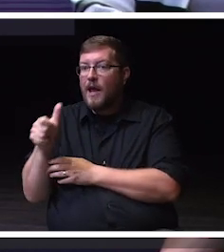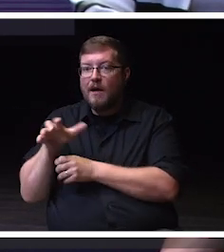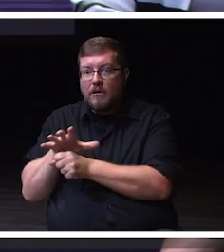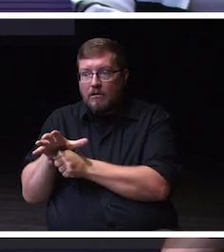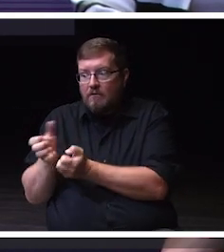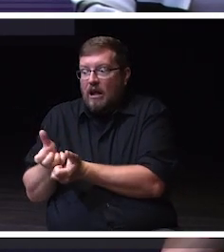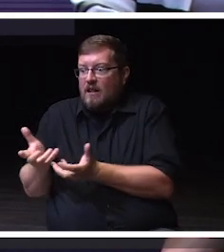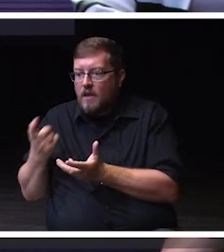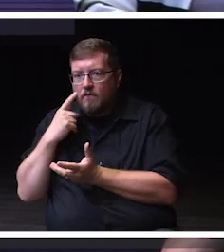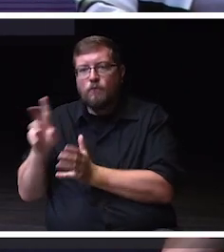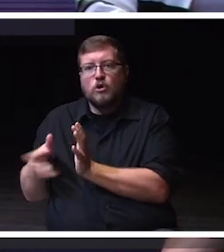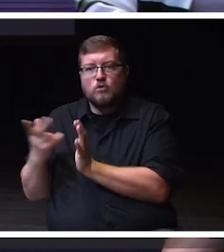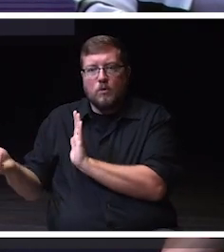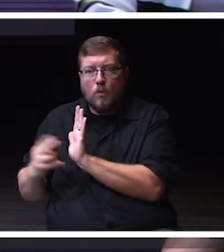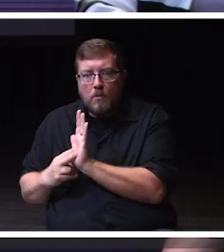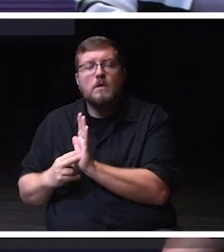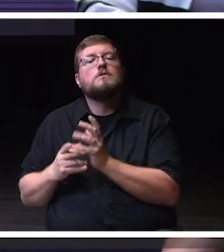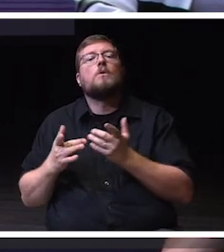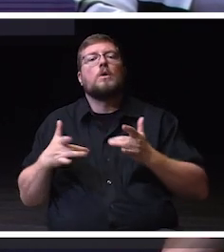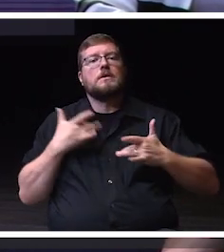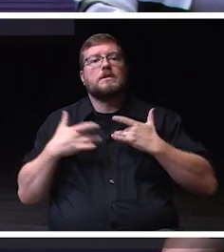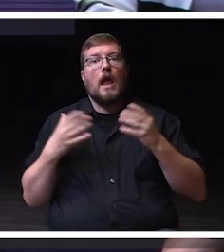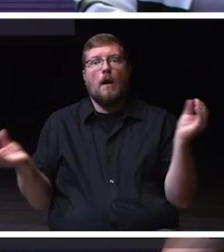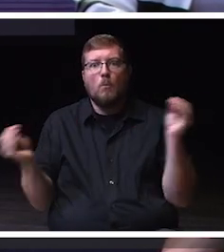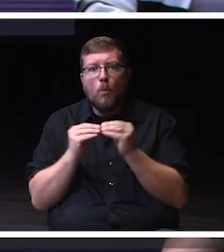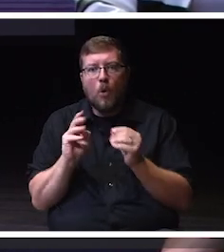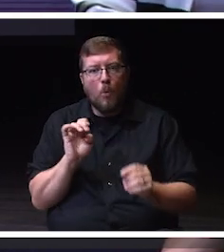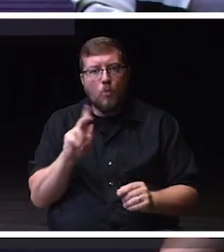to having even more Warhawks out there in the K-12 arena.